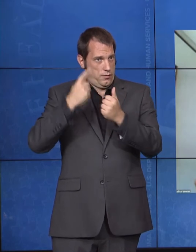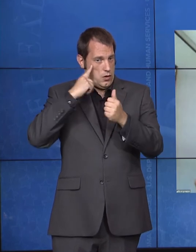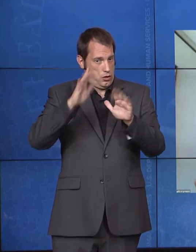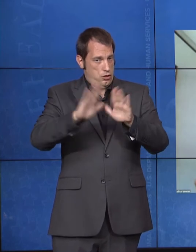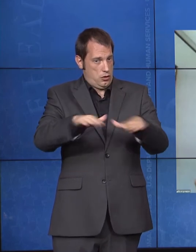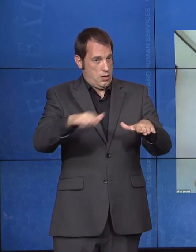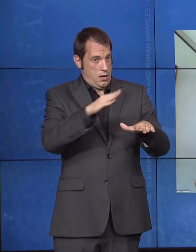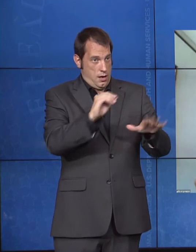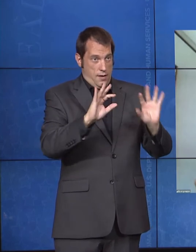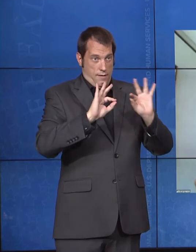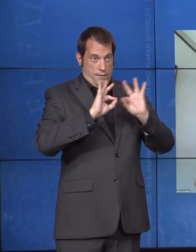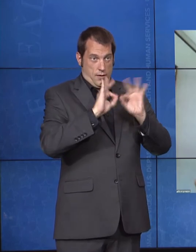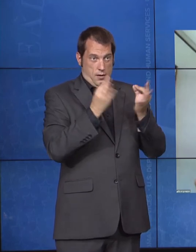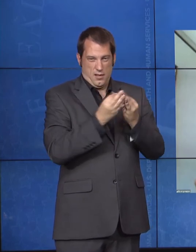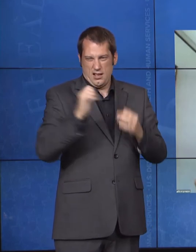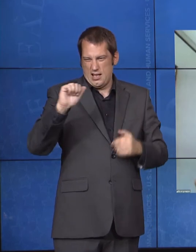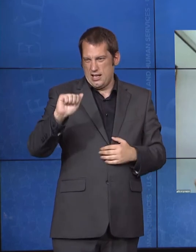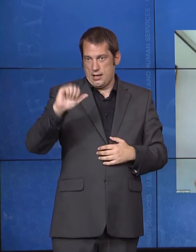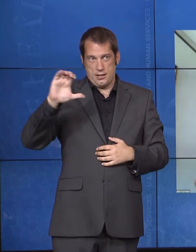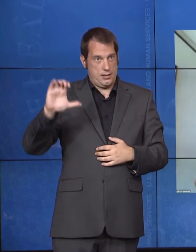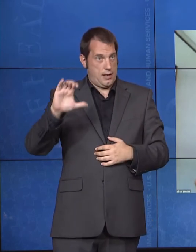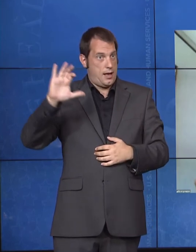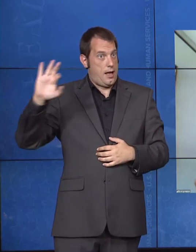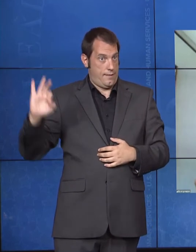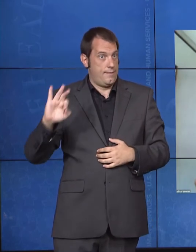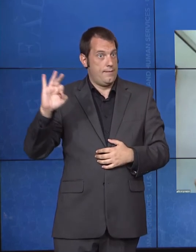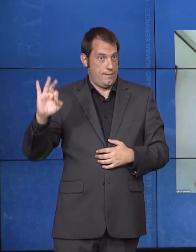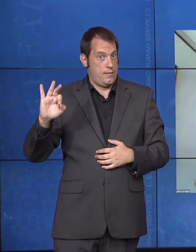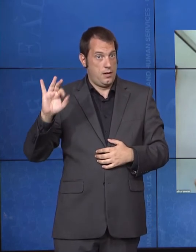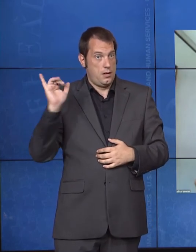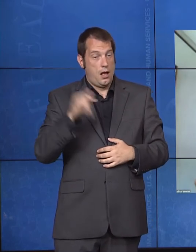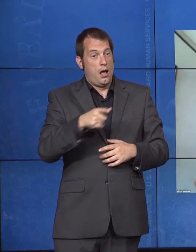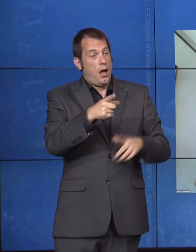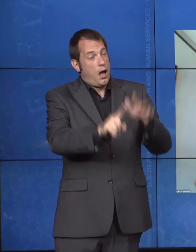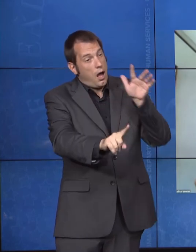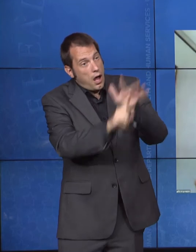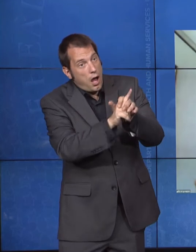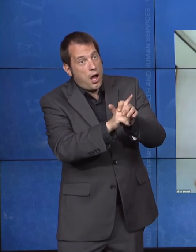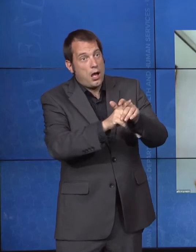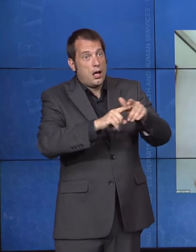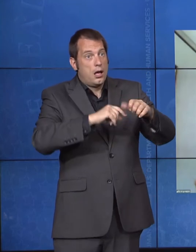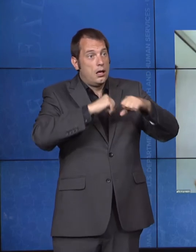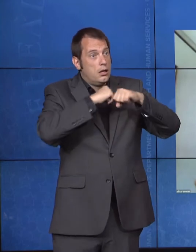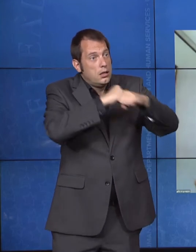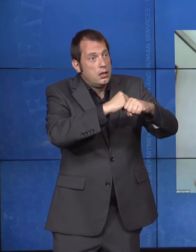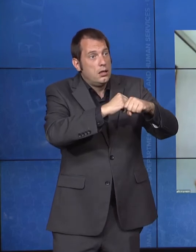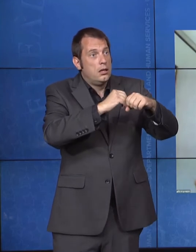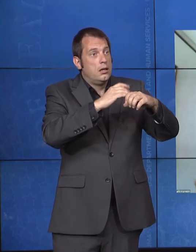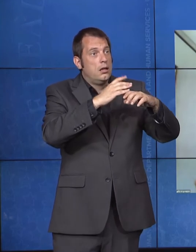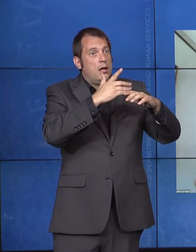have challenges or barriers or are in crisis. So, when COVID hit, we didn't have to start